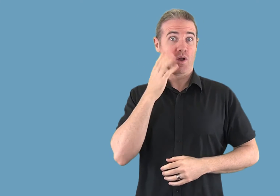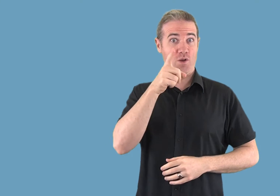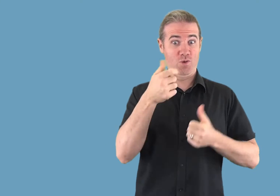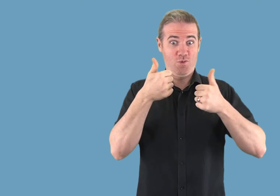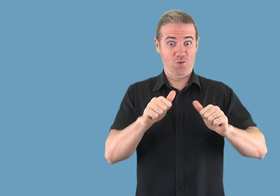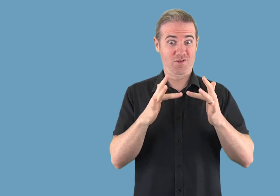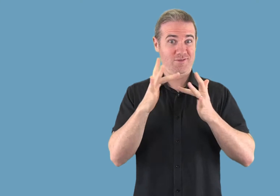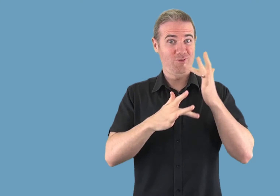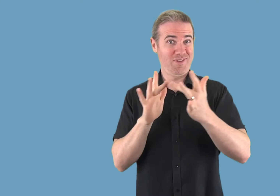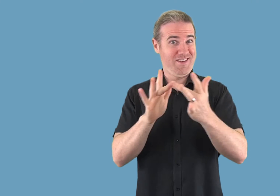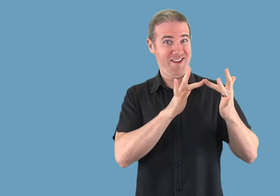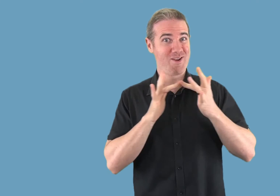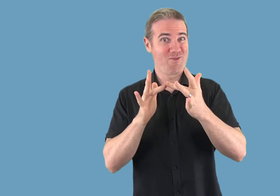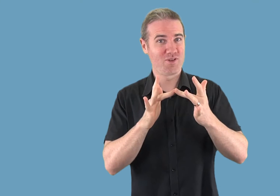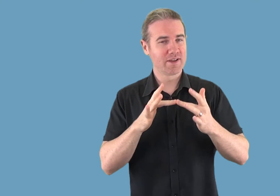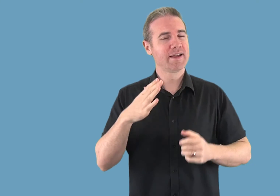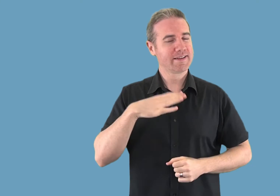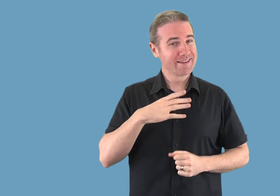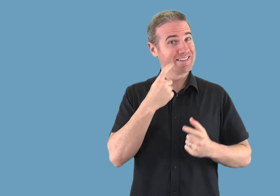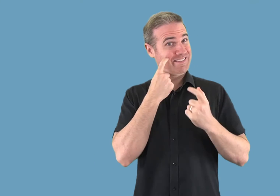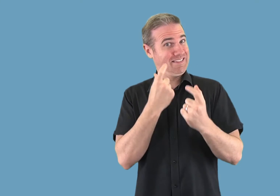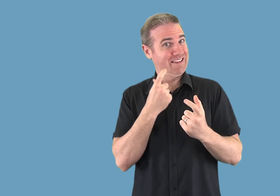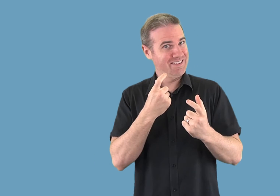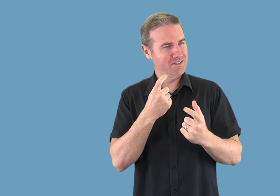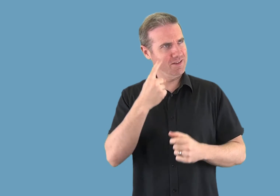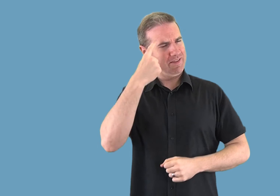When using social media, decide what you feel comfortable